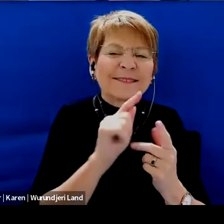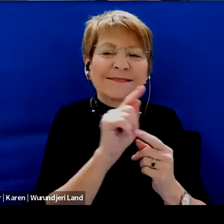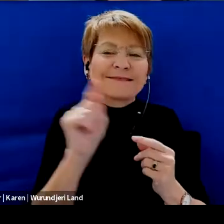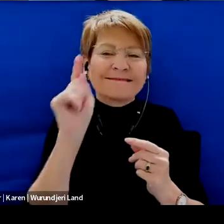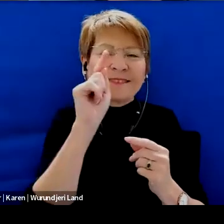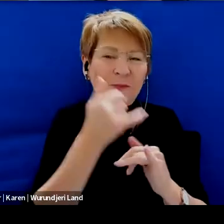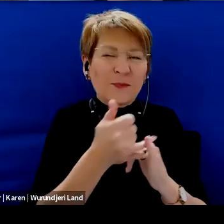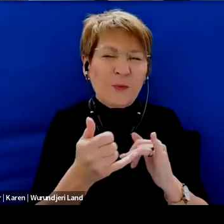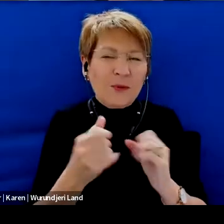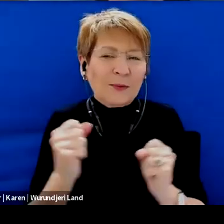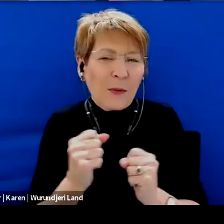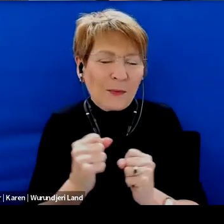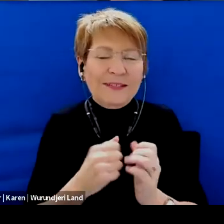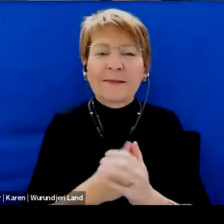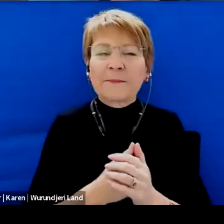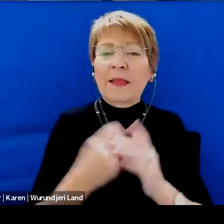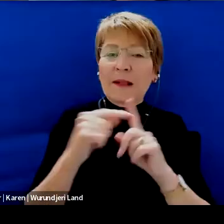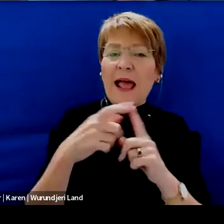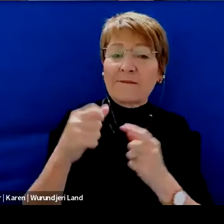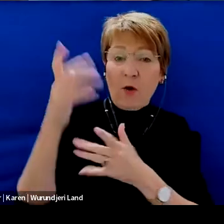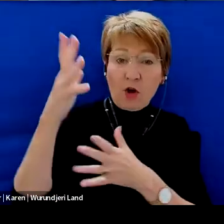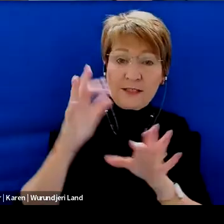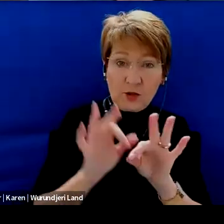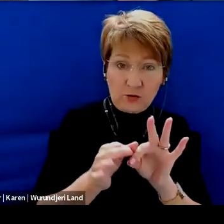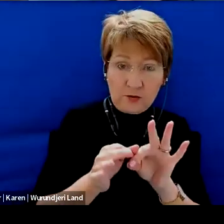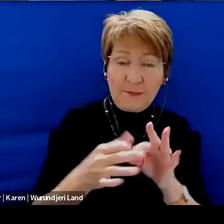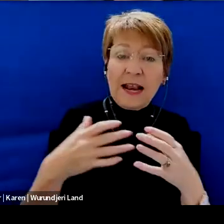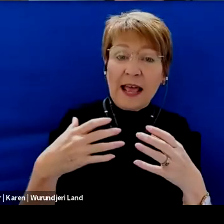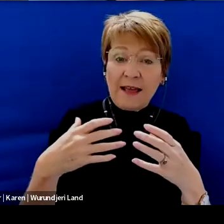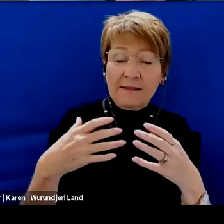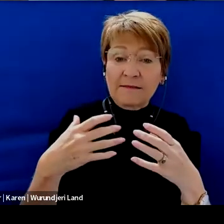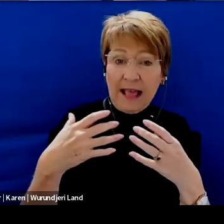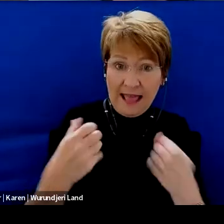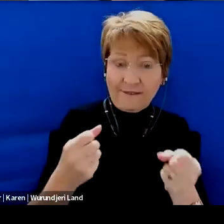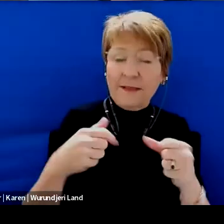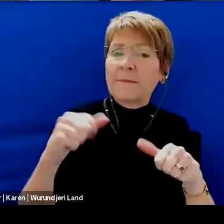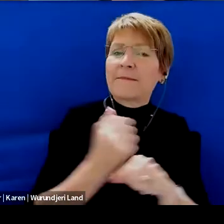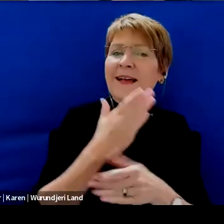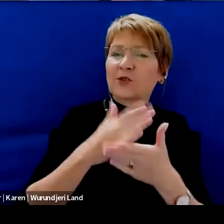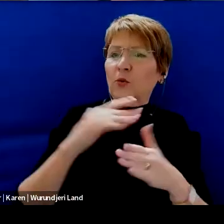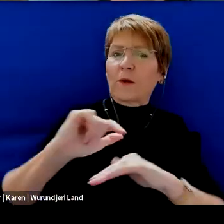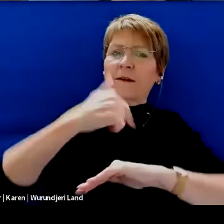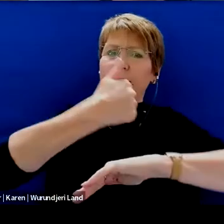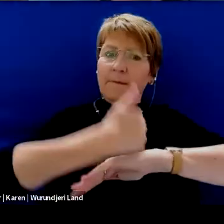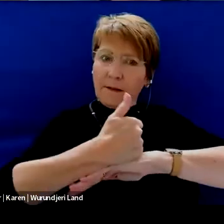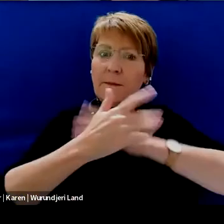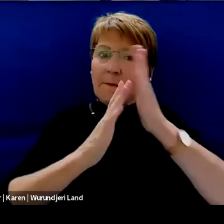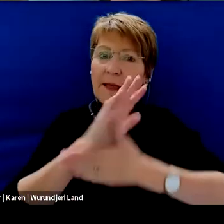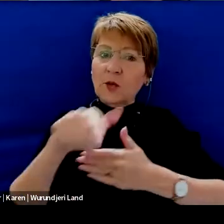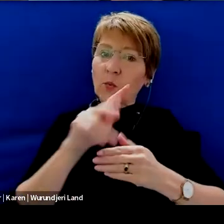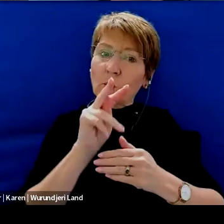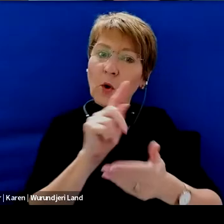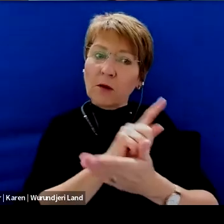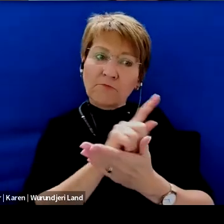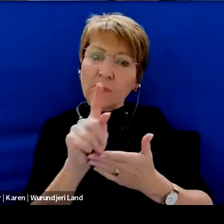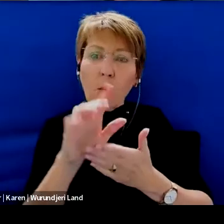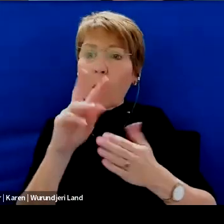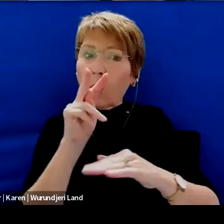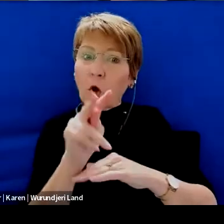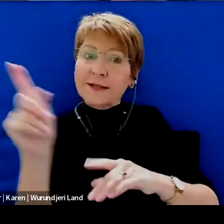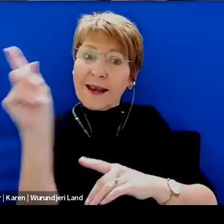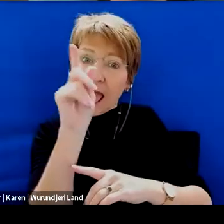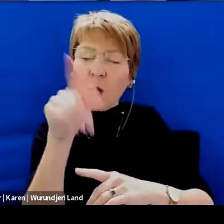And we also are again joined by our online interpreters to make sure that this recording and beyond is accessible for everybody.